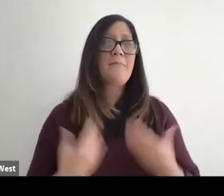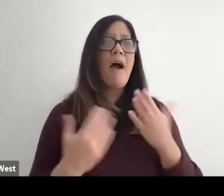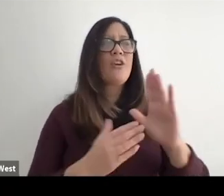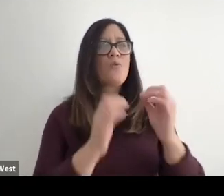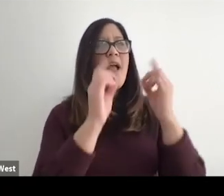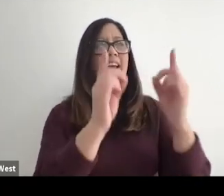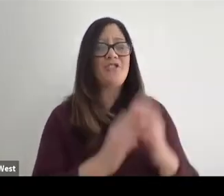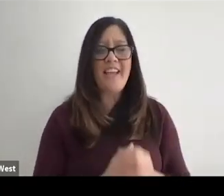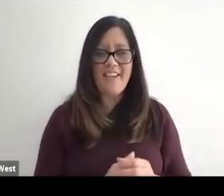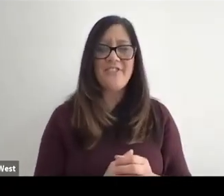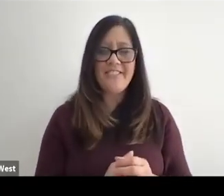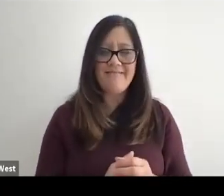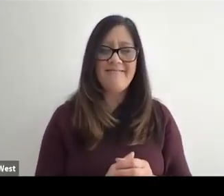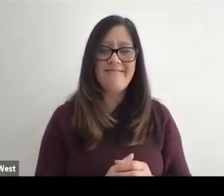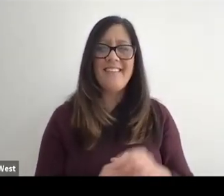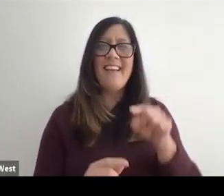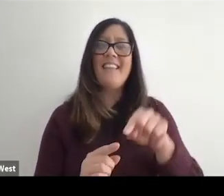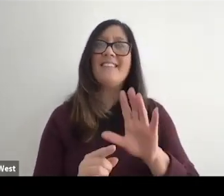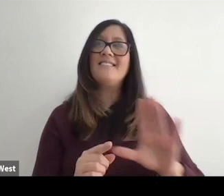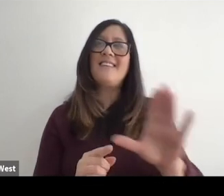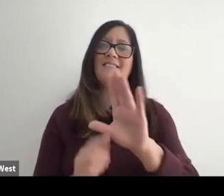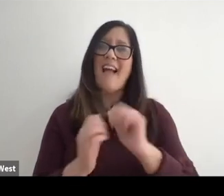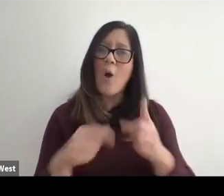DNA is personal you in world because this is your sphere of influence.